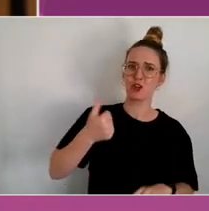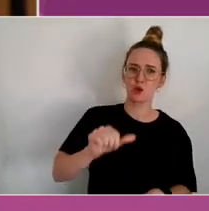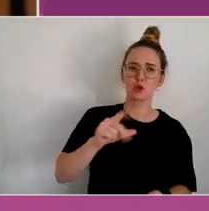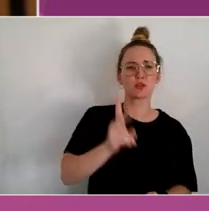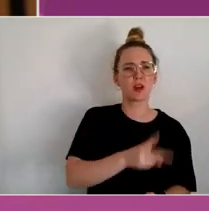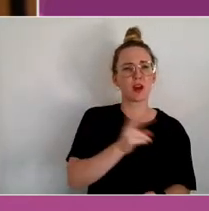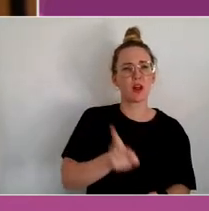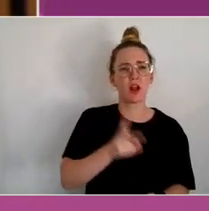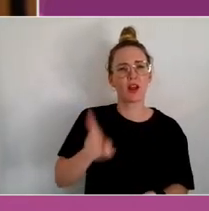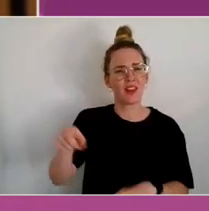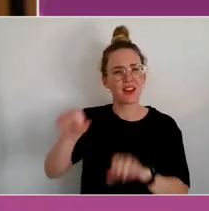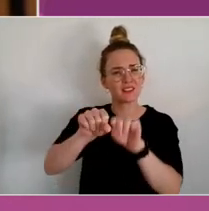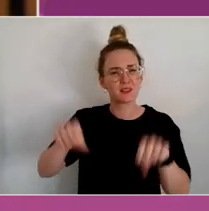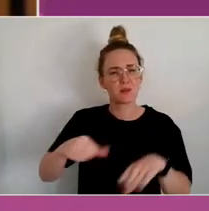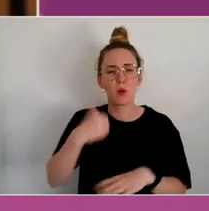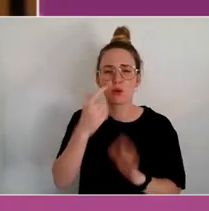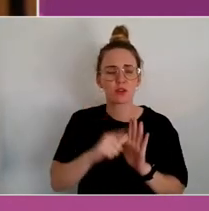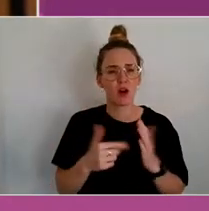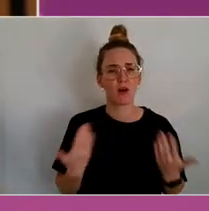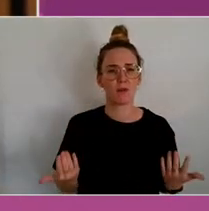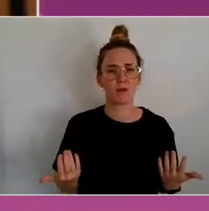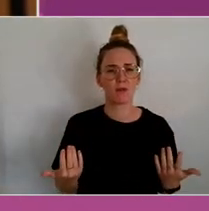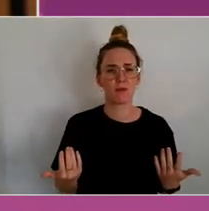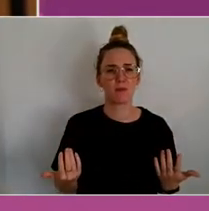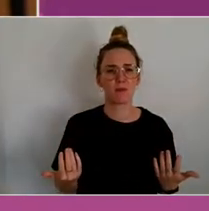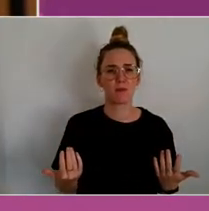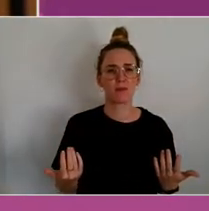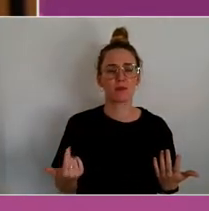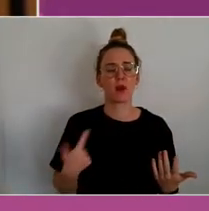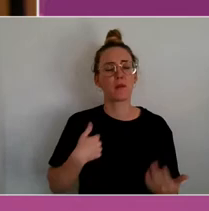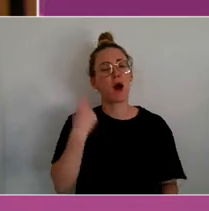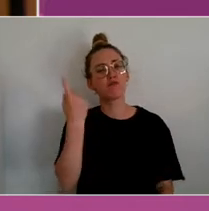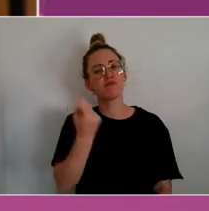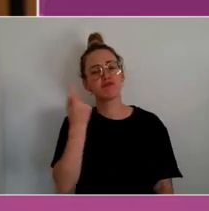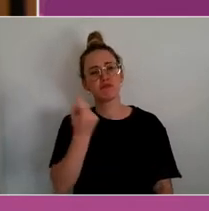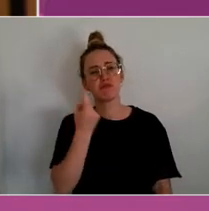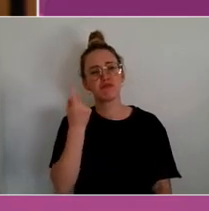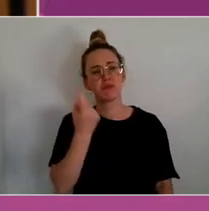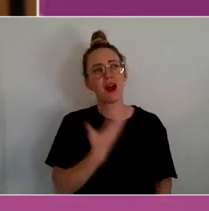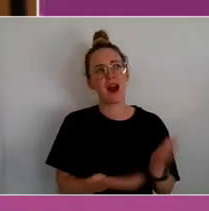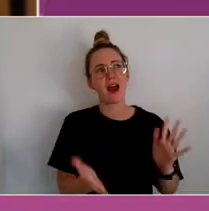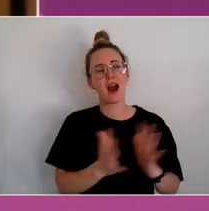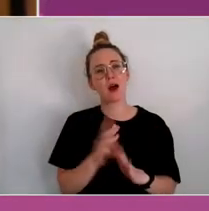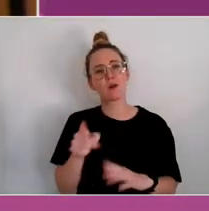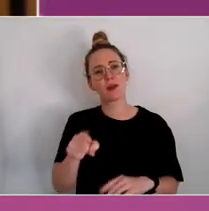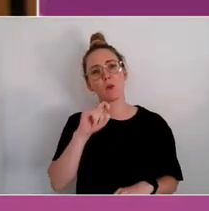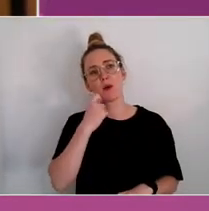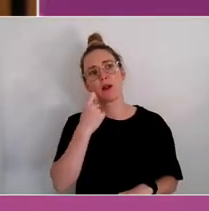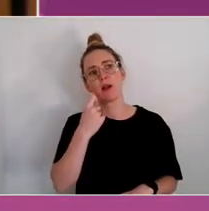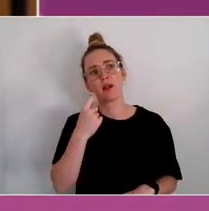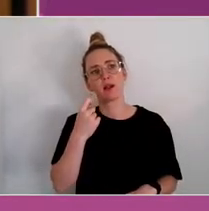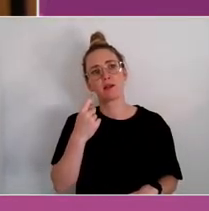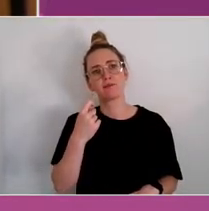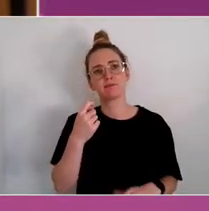I'm curious about how, you know, how that will work in an arts setting.